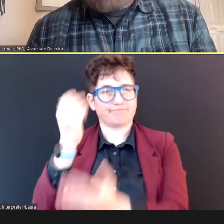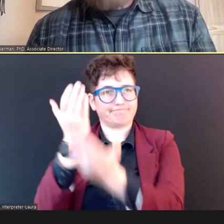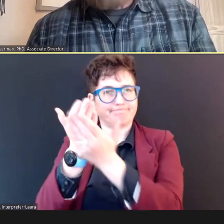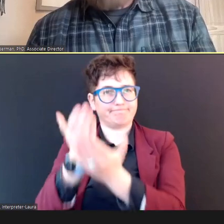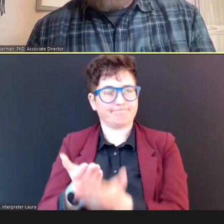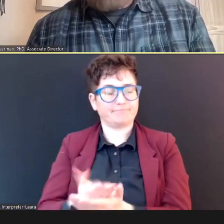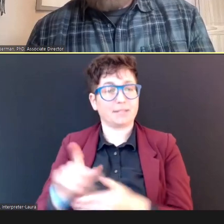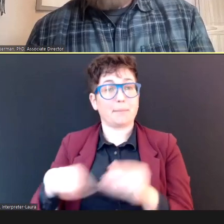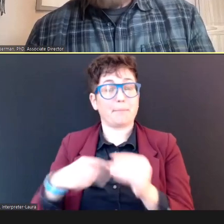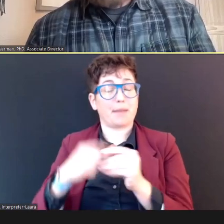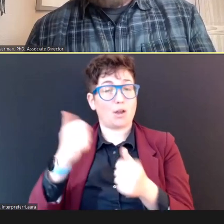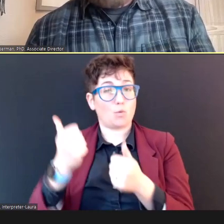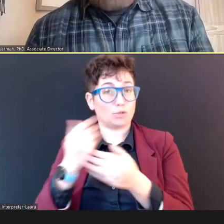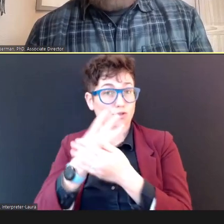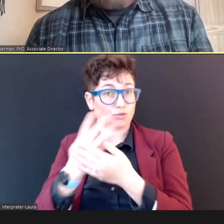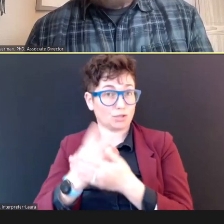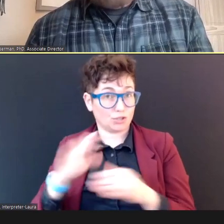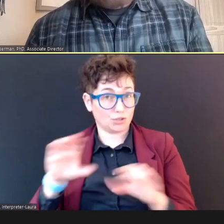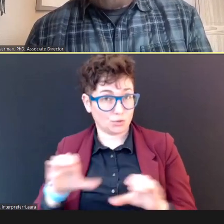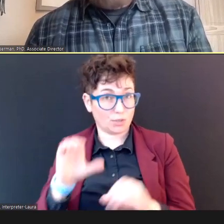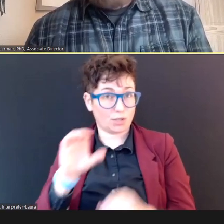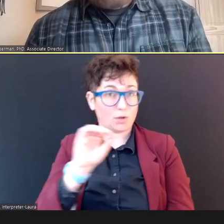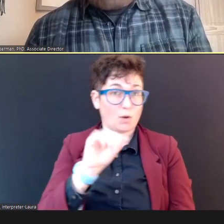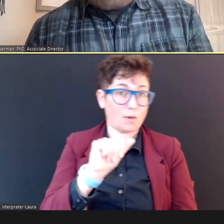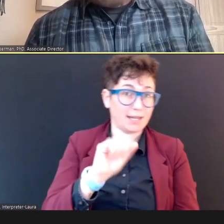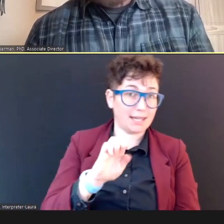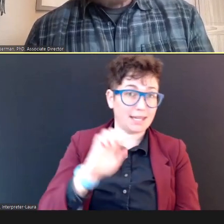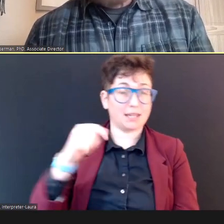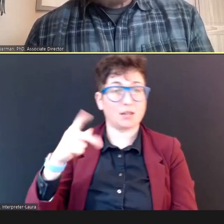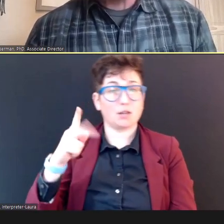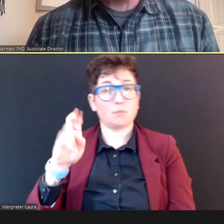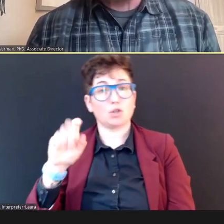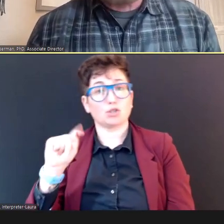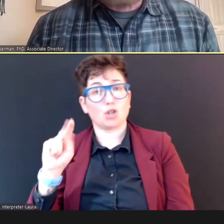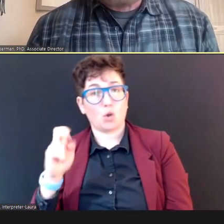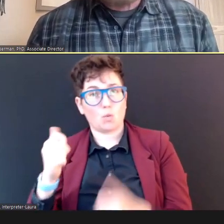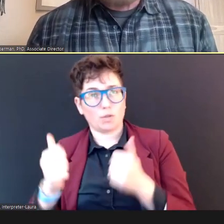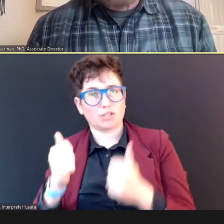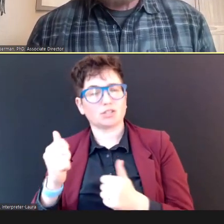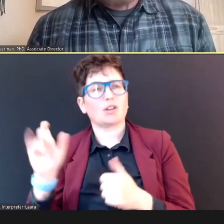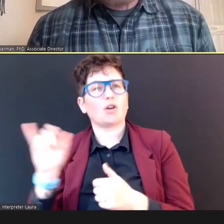doing; OAE or PureTone -- and what it is you're looking for them to do.